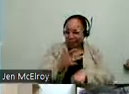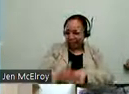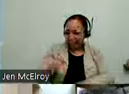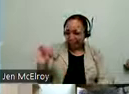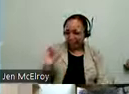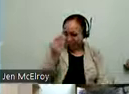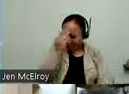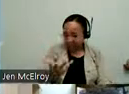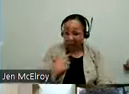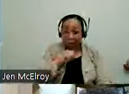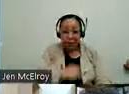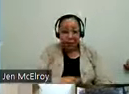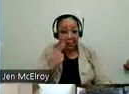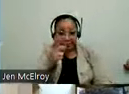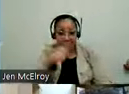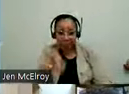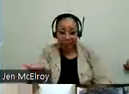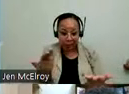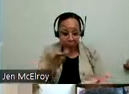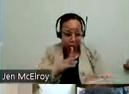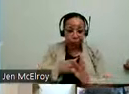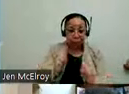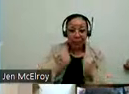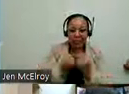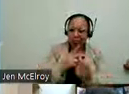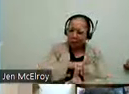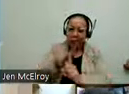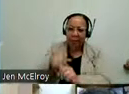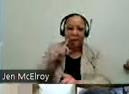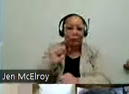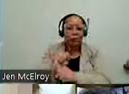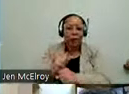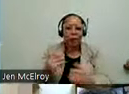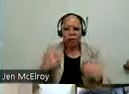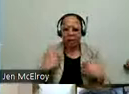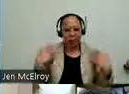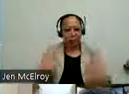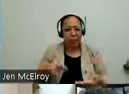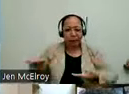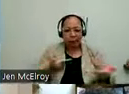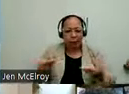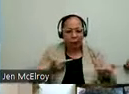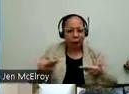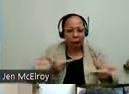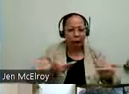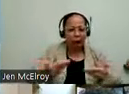wants to join the team apply for our jobs. We've had quite a hiring spree.